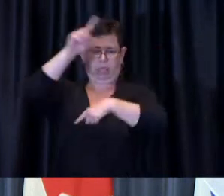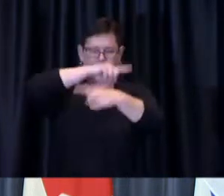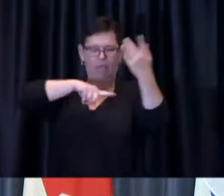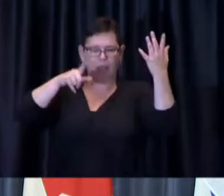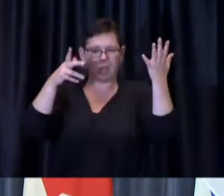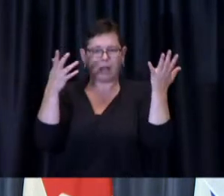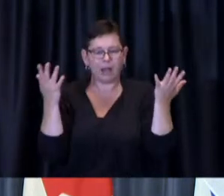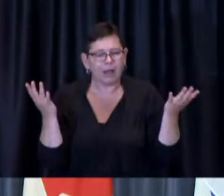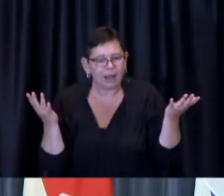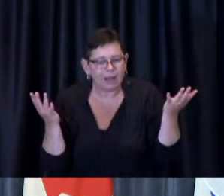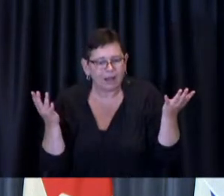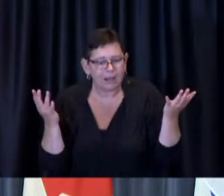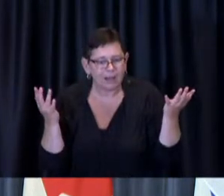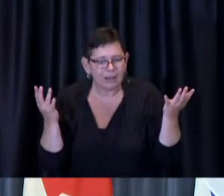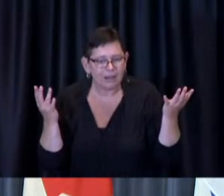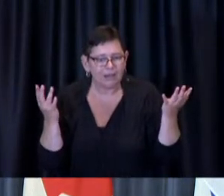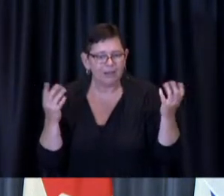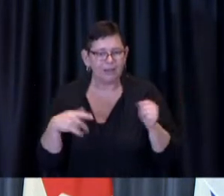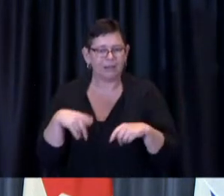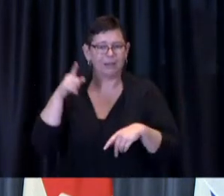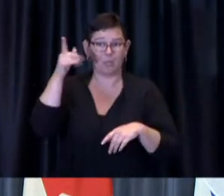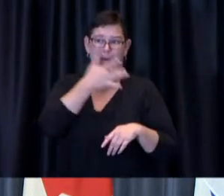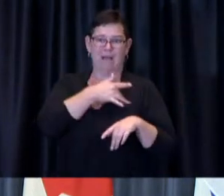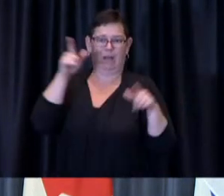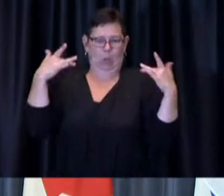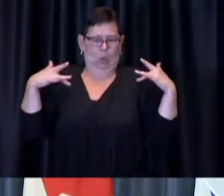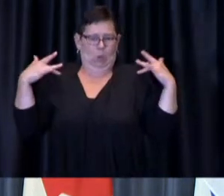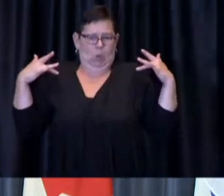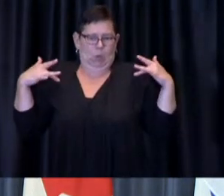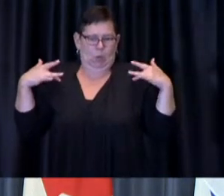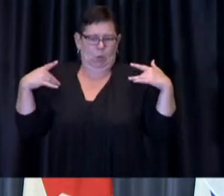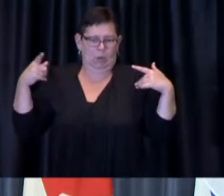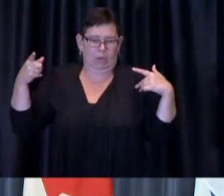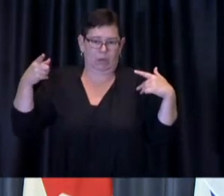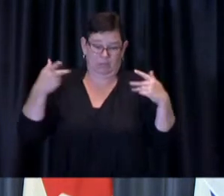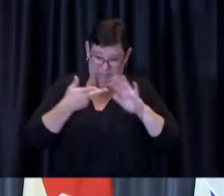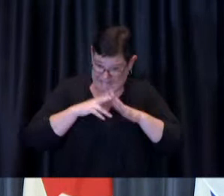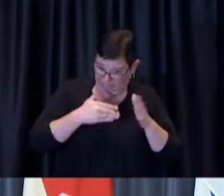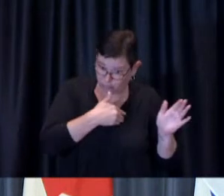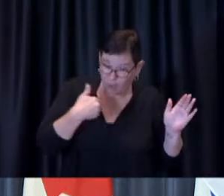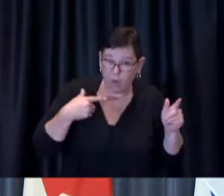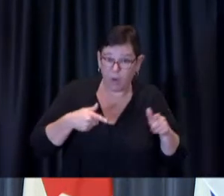issue can the city do anything on its own it did it with mass mandates after saying it it couldn't